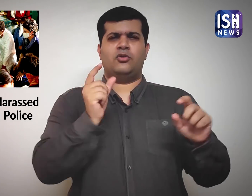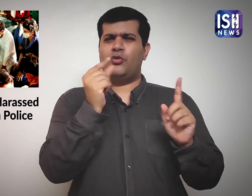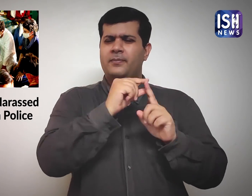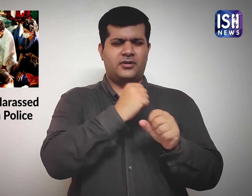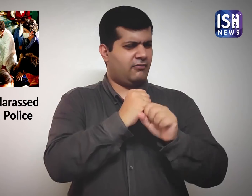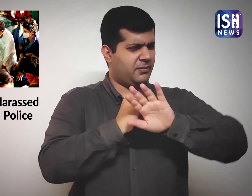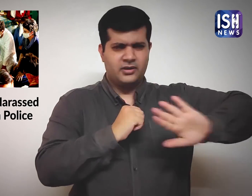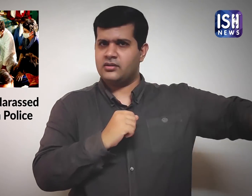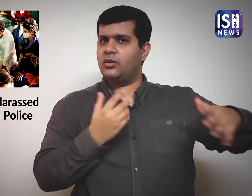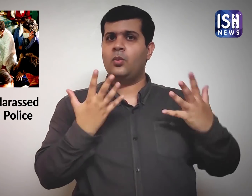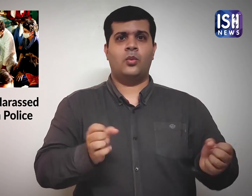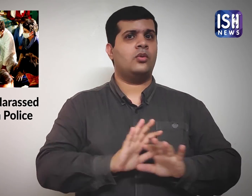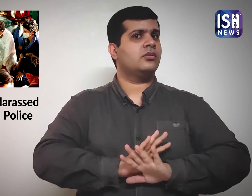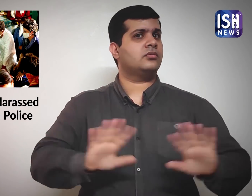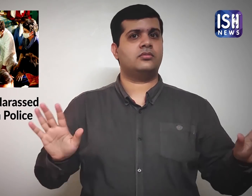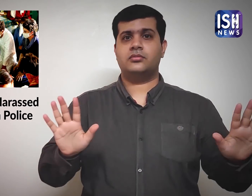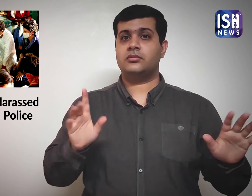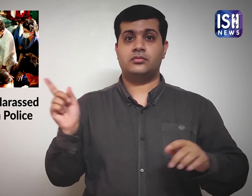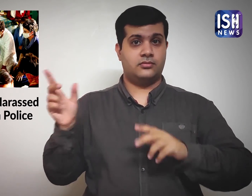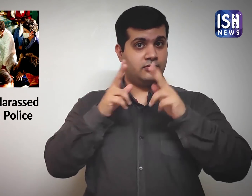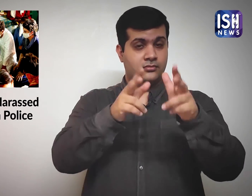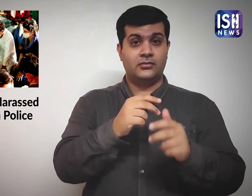and not the UP government."